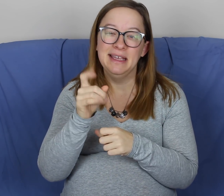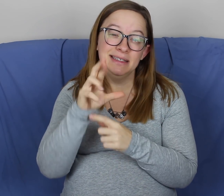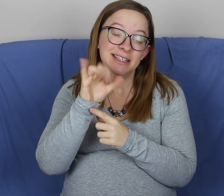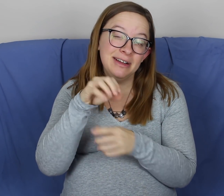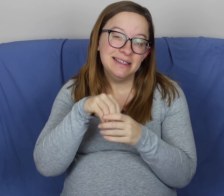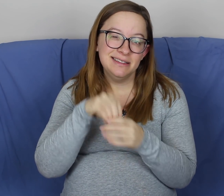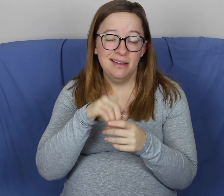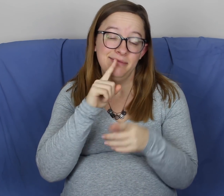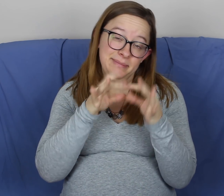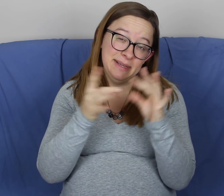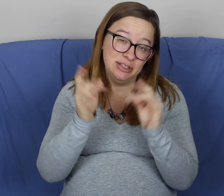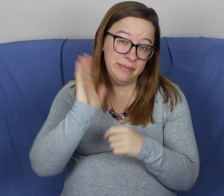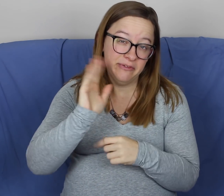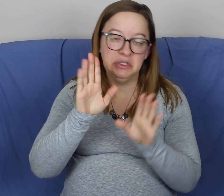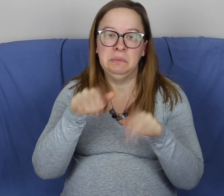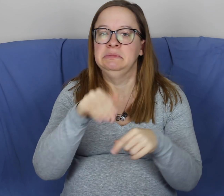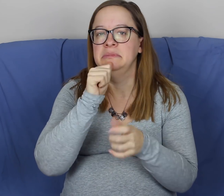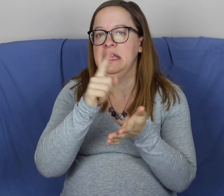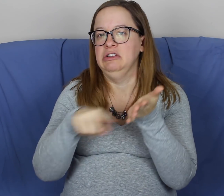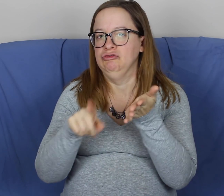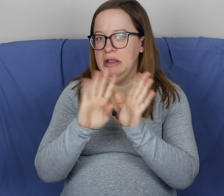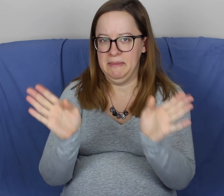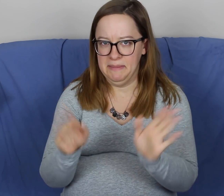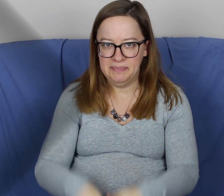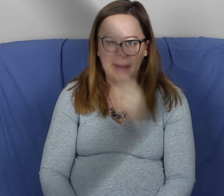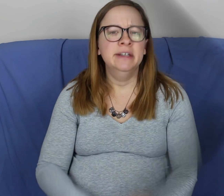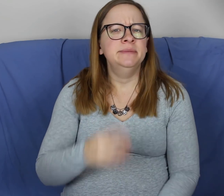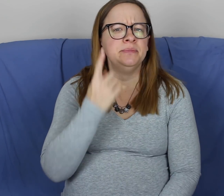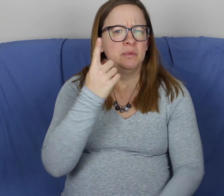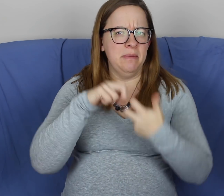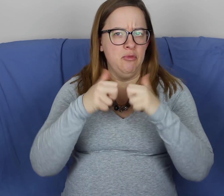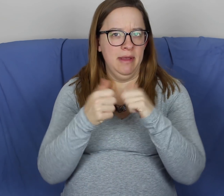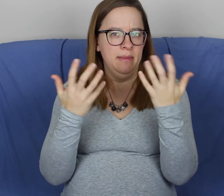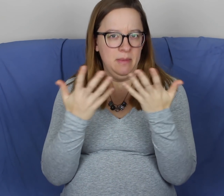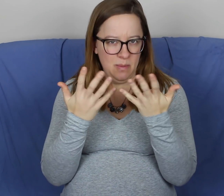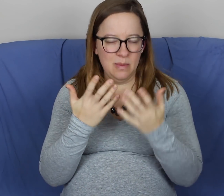Plus like I mentioned, it can introduce bacteria. So I didn't get checked.